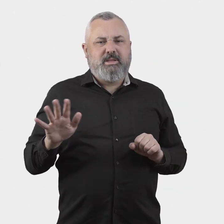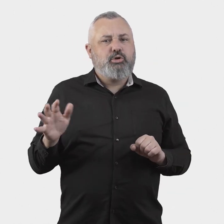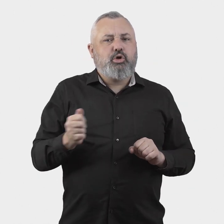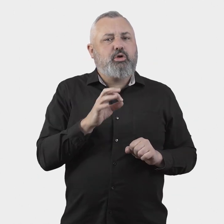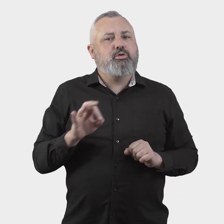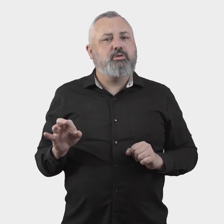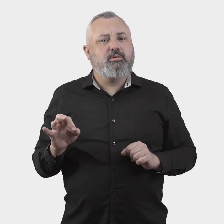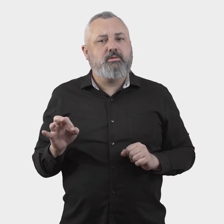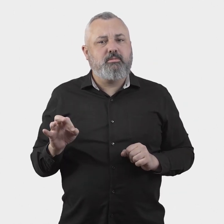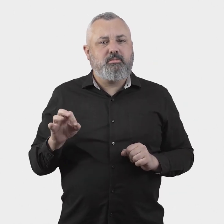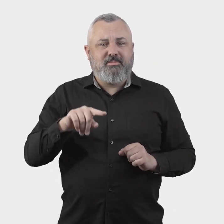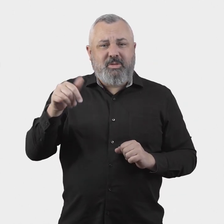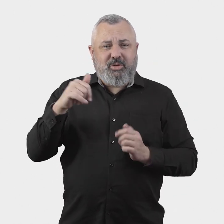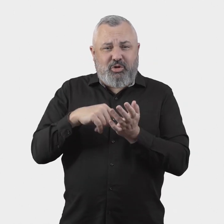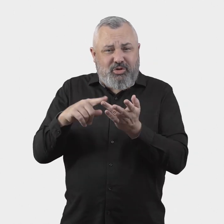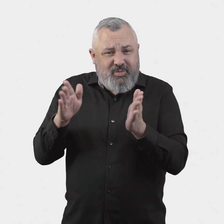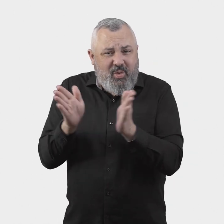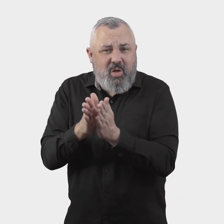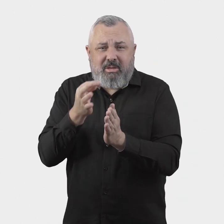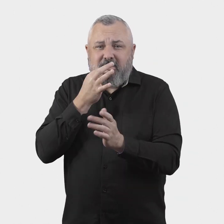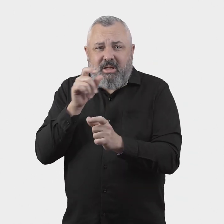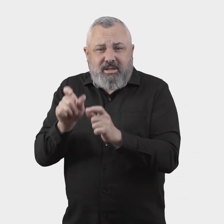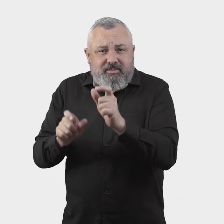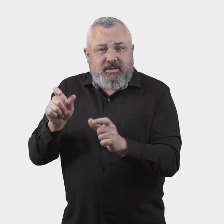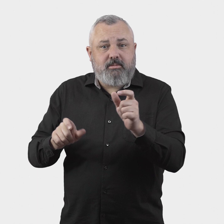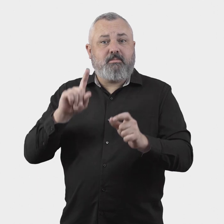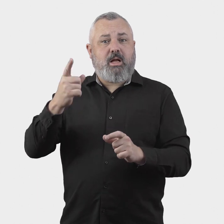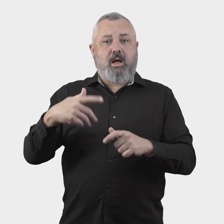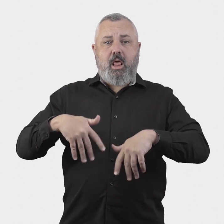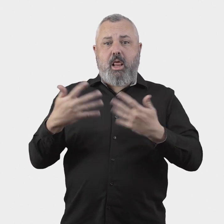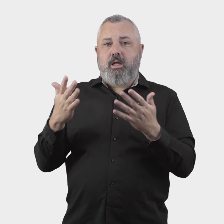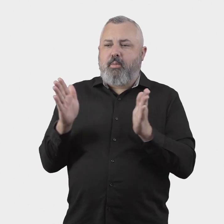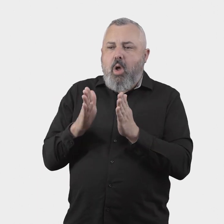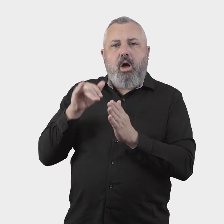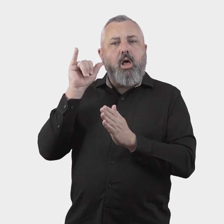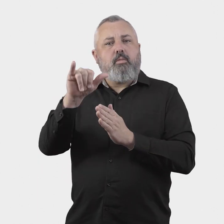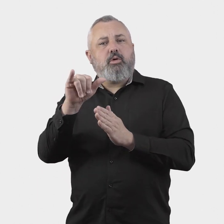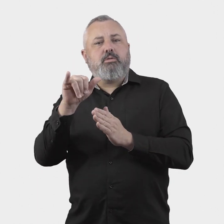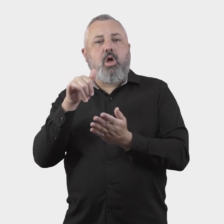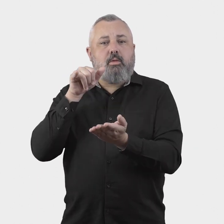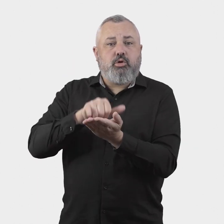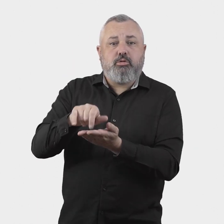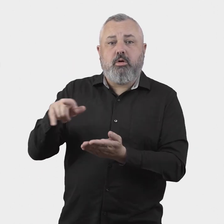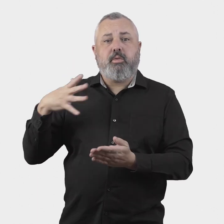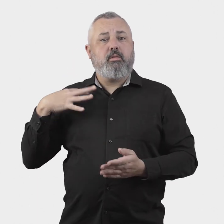ombuds scheme, such as due to low passenger volumes. Any airlines and airports that are exempted from the requirement to join